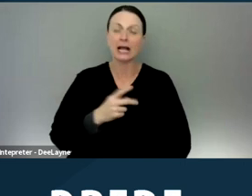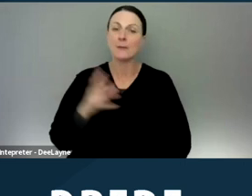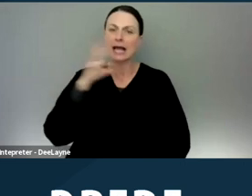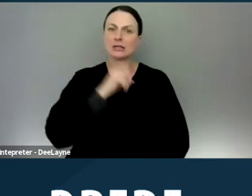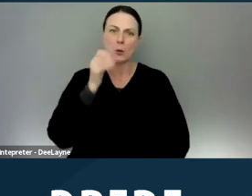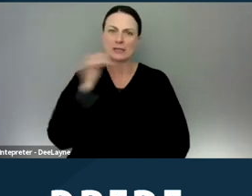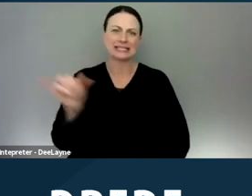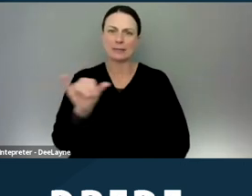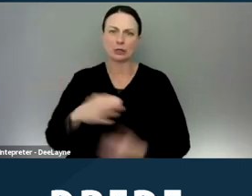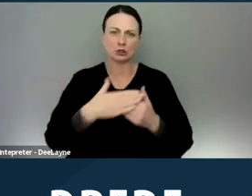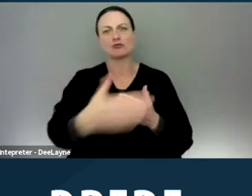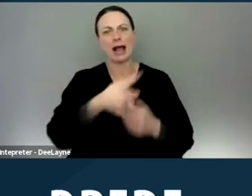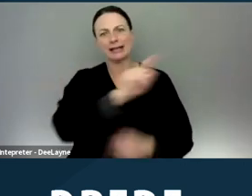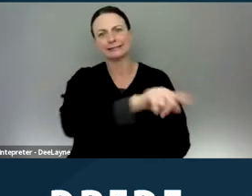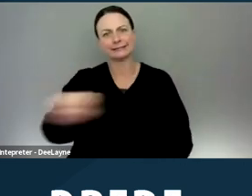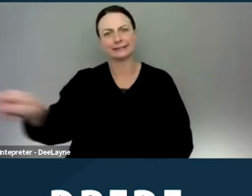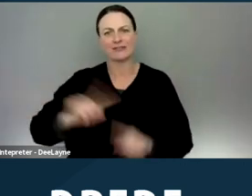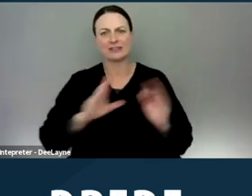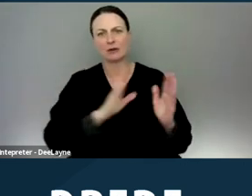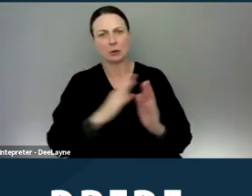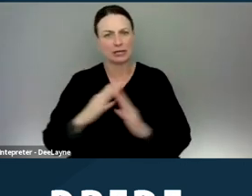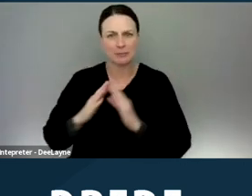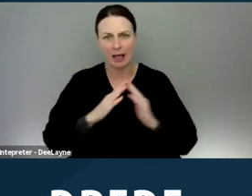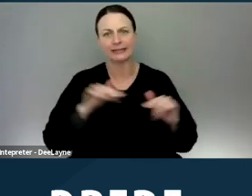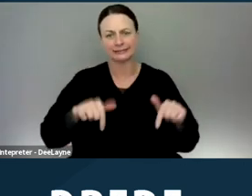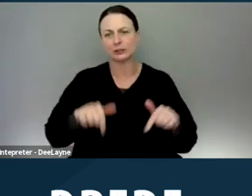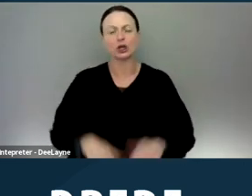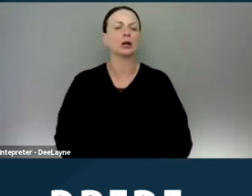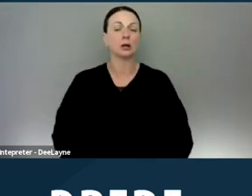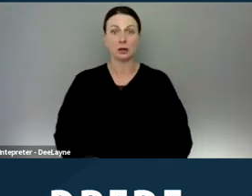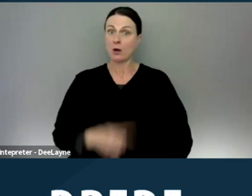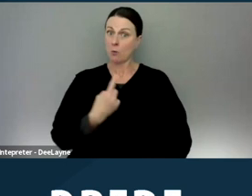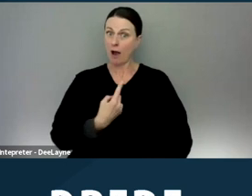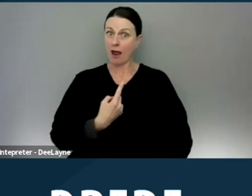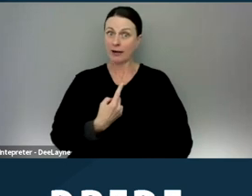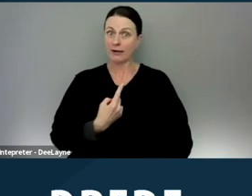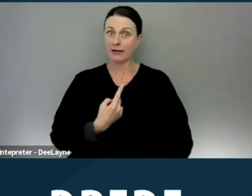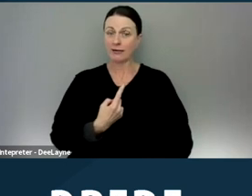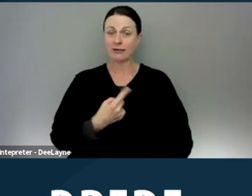to the rest of the municipalities here. Only one of the cities